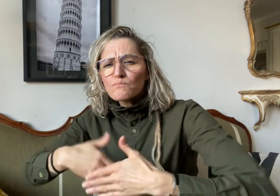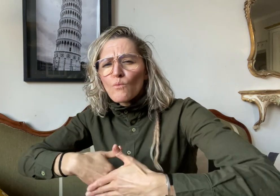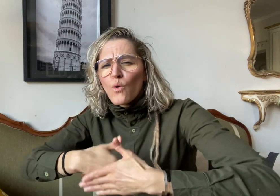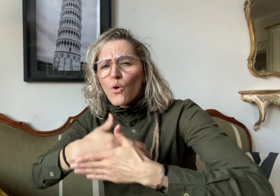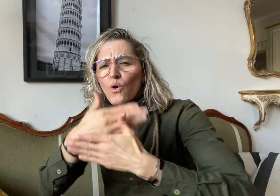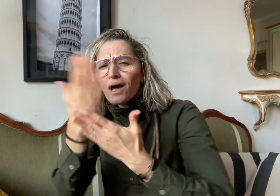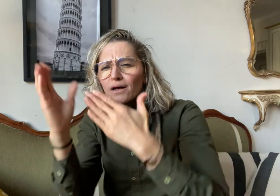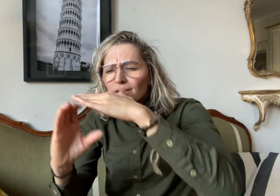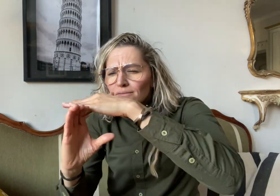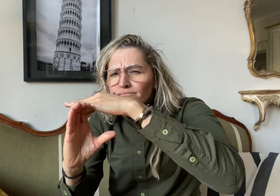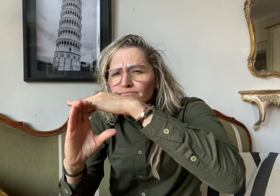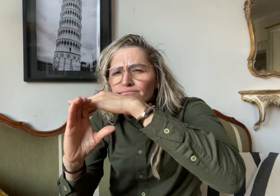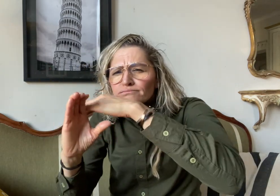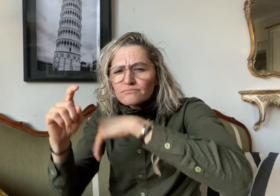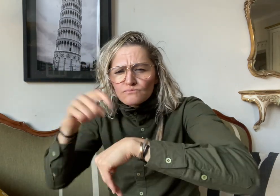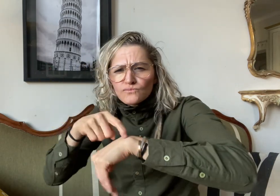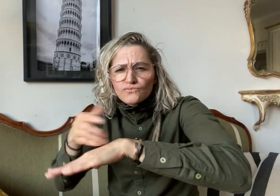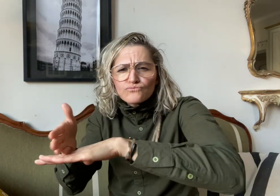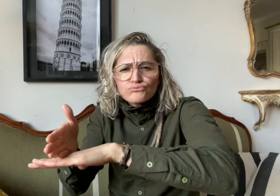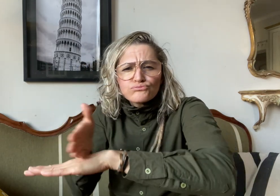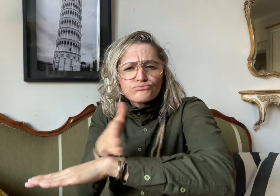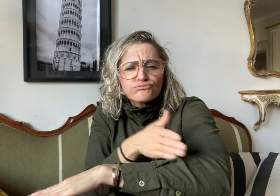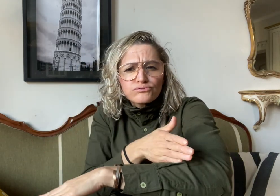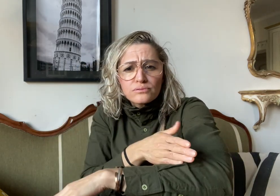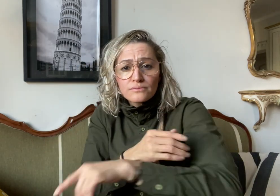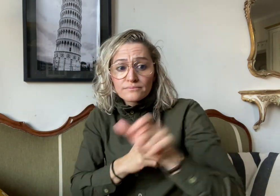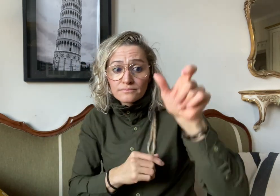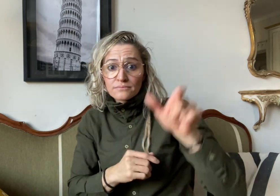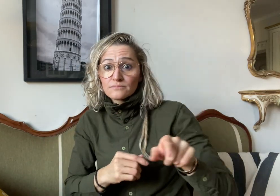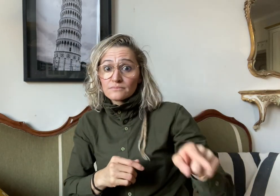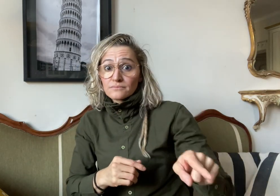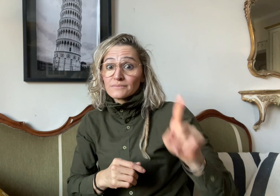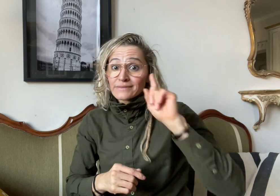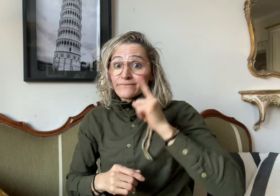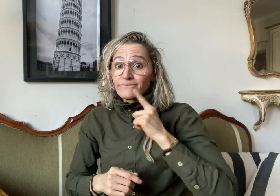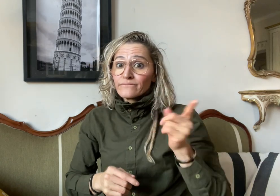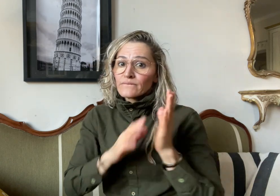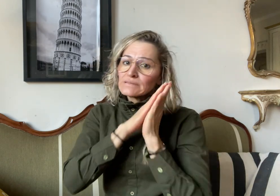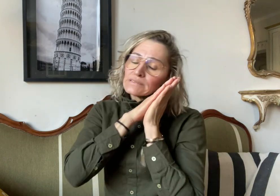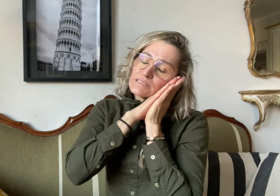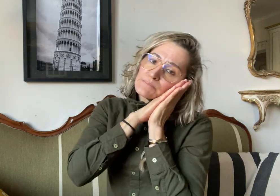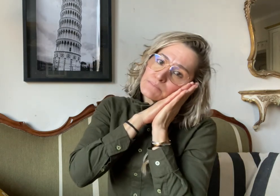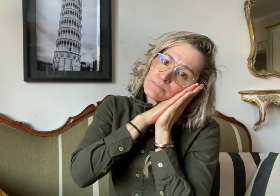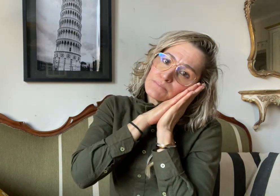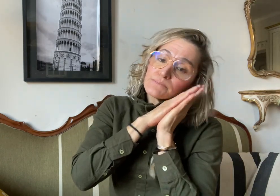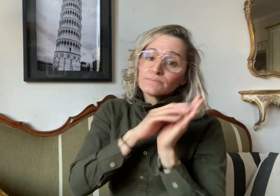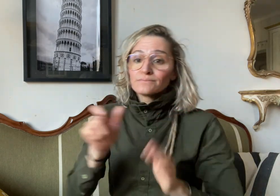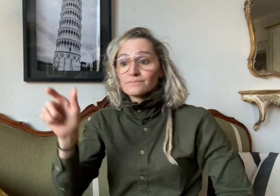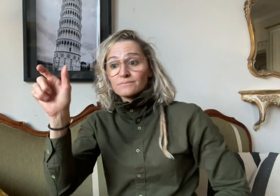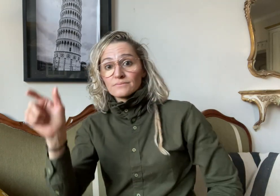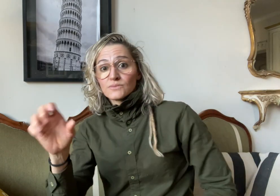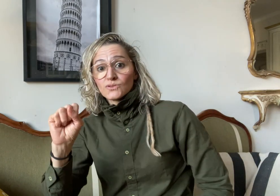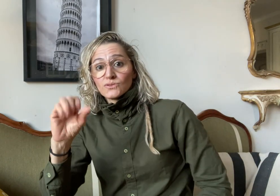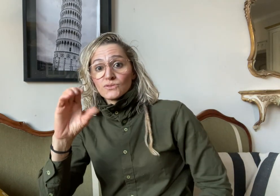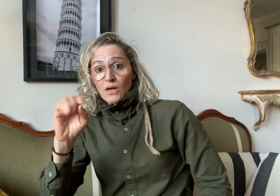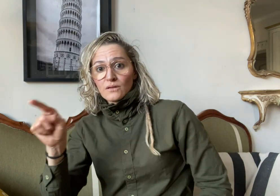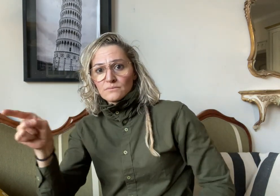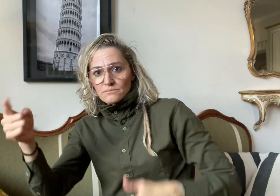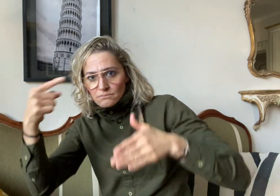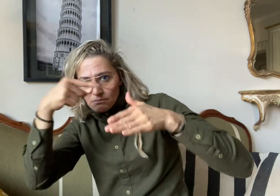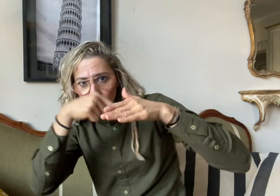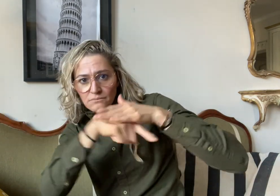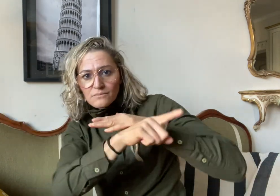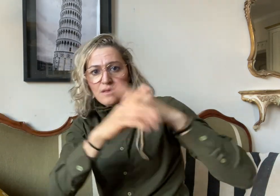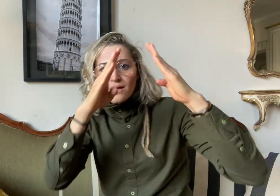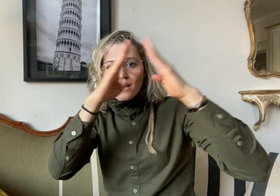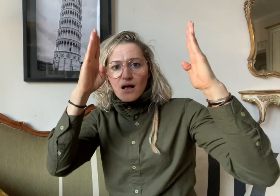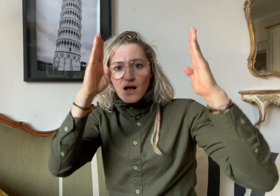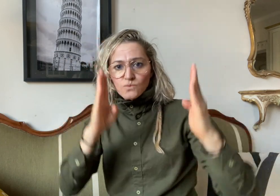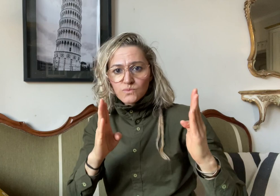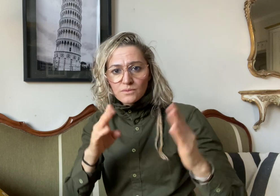was sleeping, Scott went to their house and took a knife from their